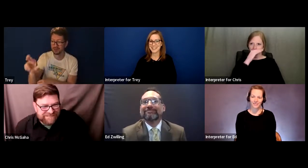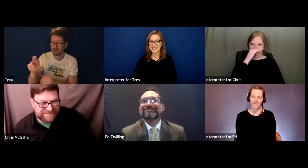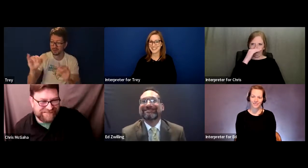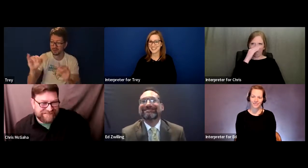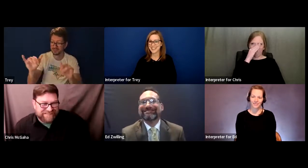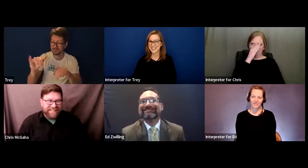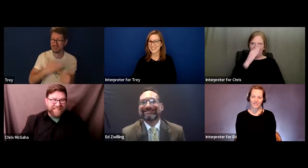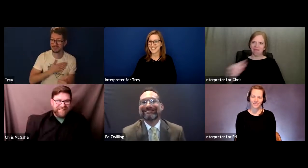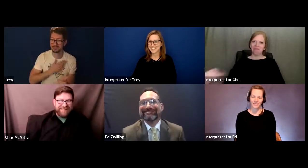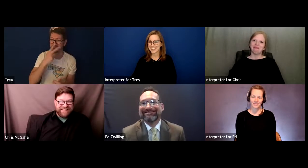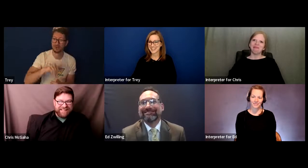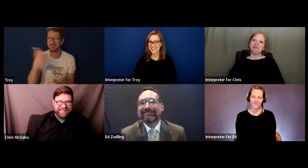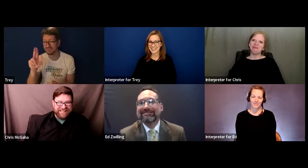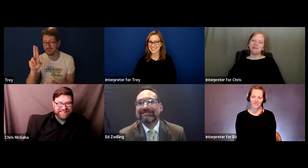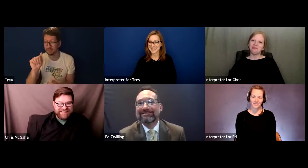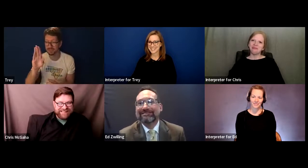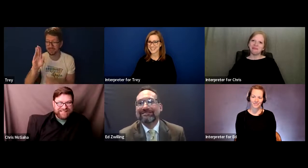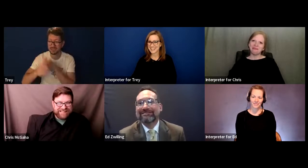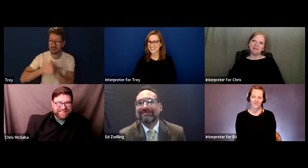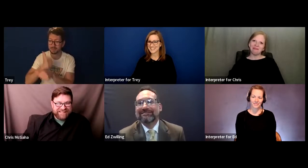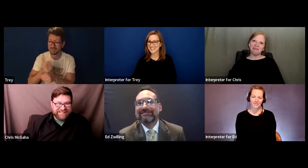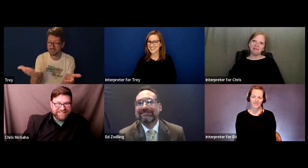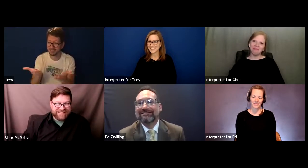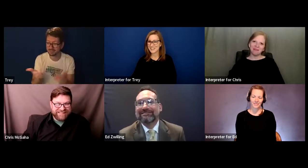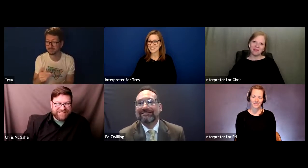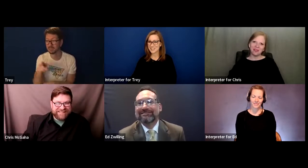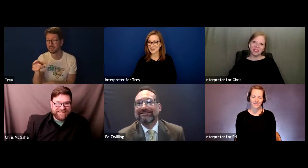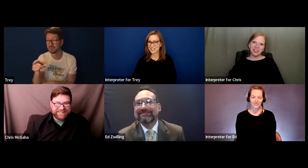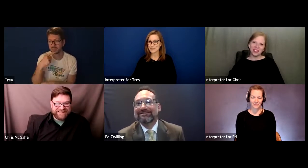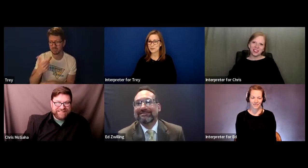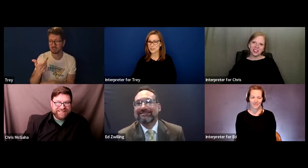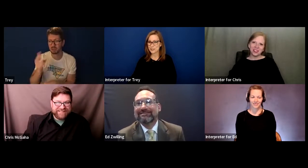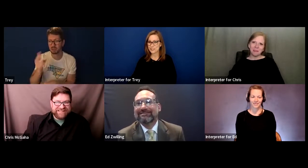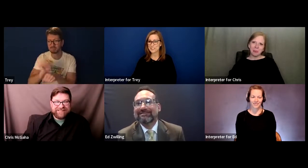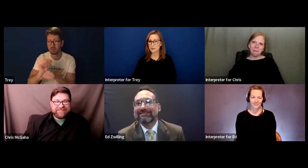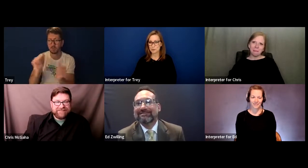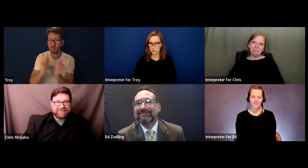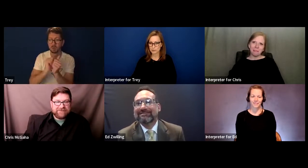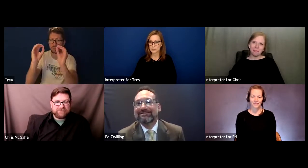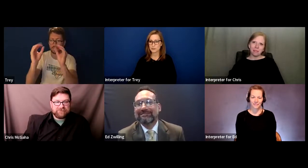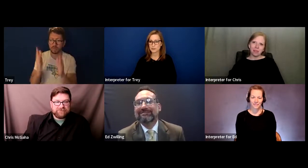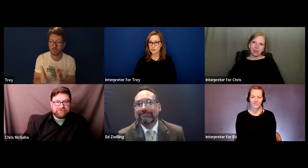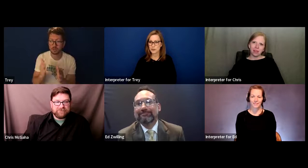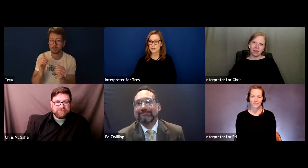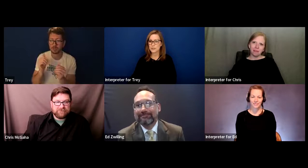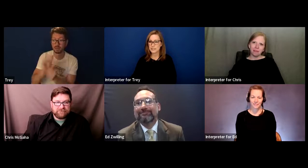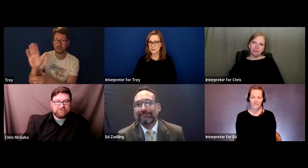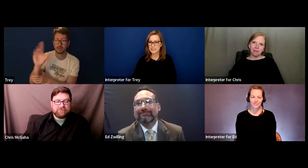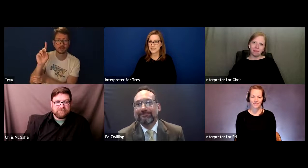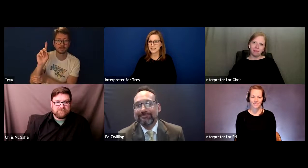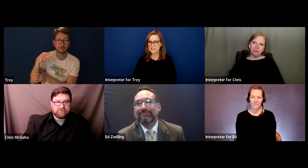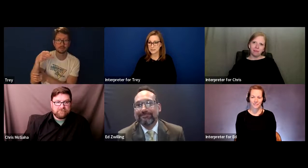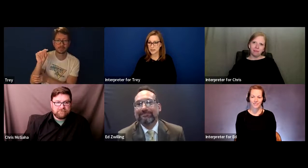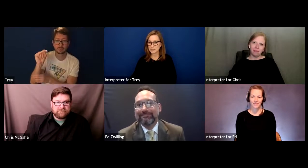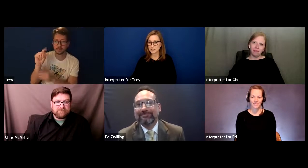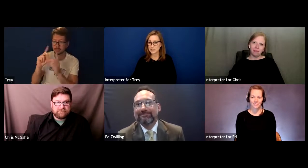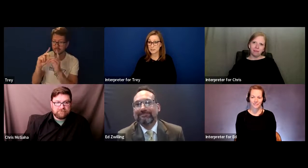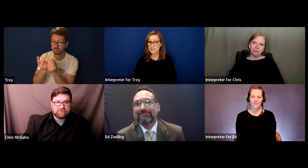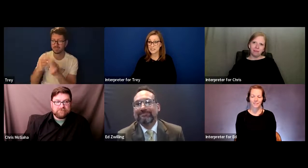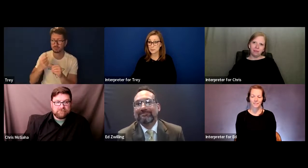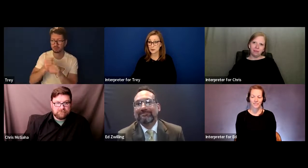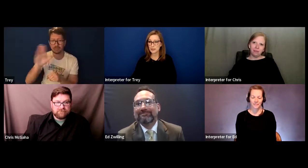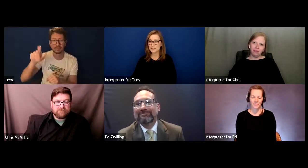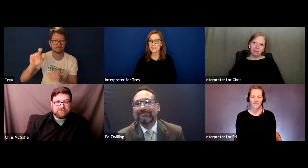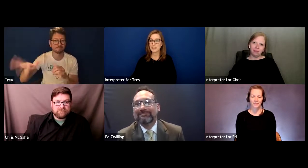Ed said yes I also had to work alongside with my professors with the DPT department to have